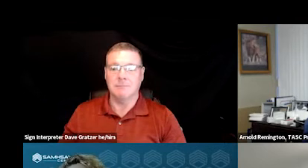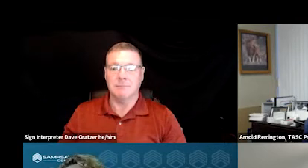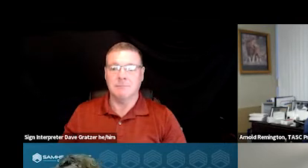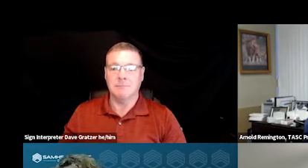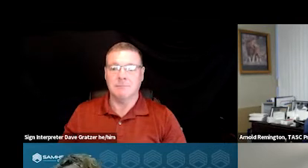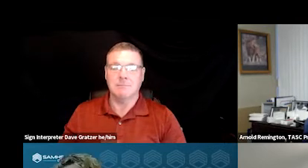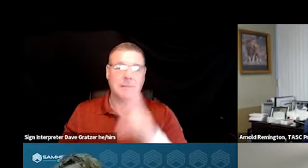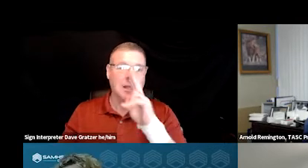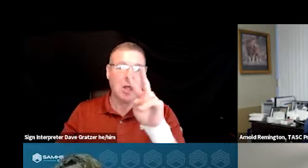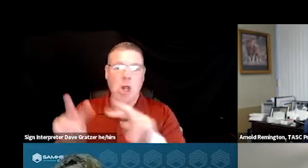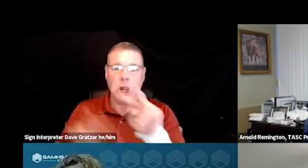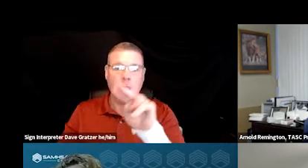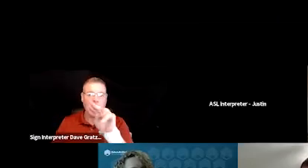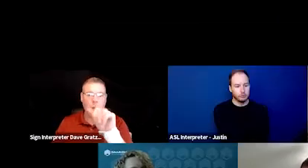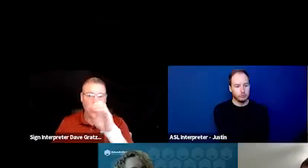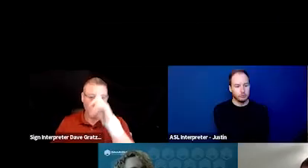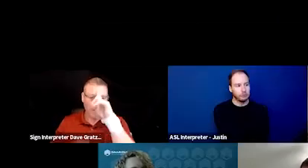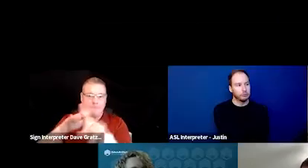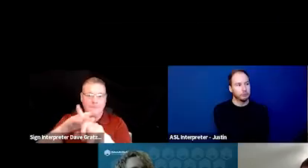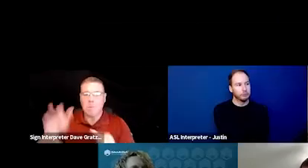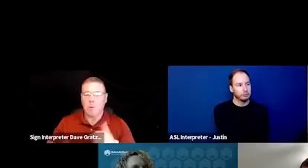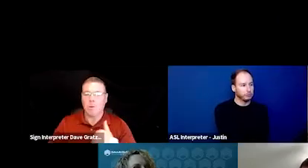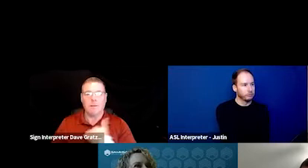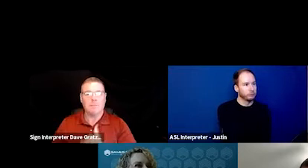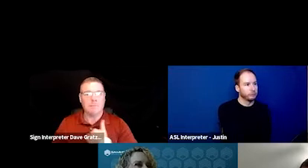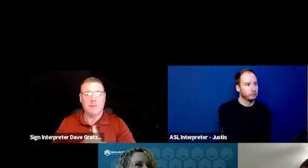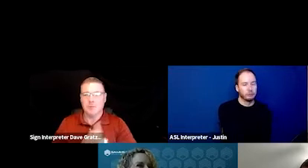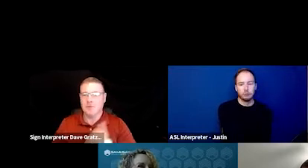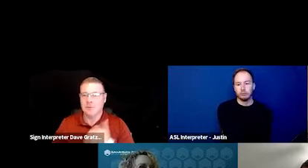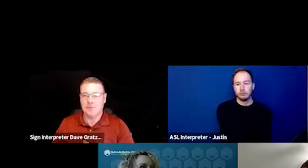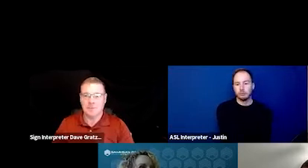I'm looking at my notes and I lost my train of thought. I apologize. Let's see.